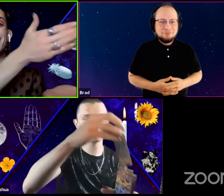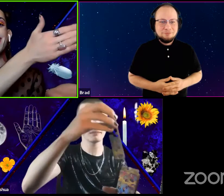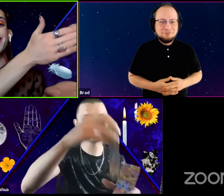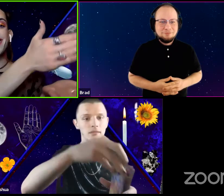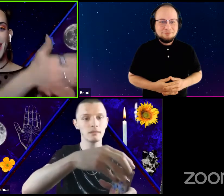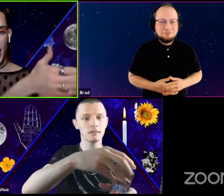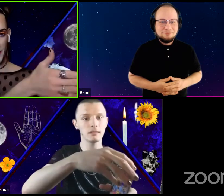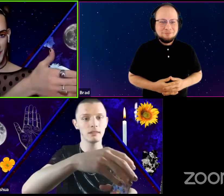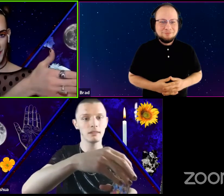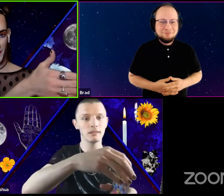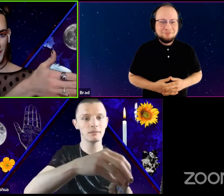Stop.